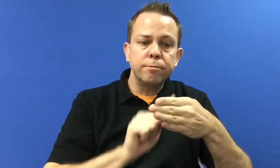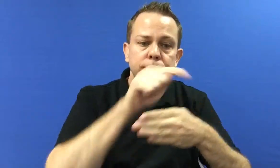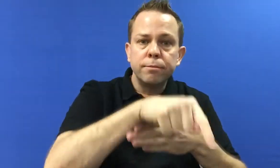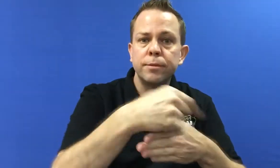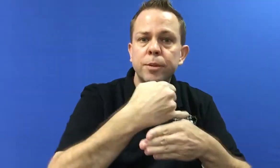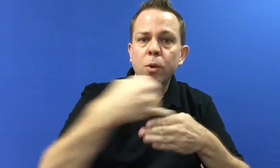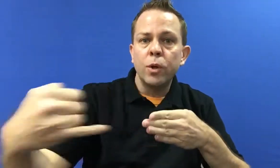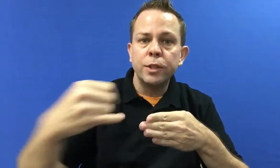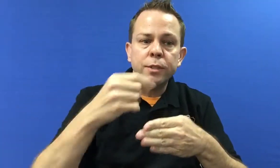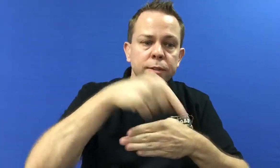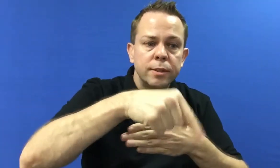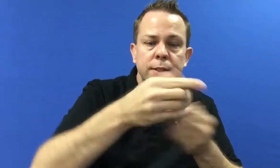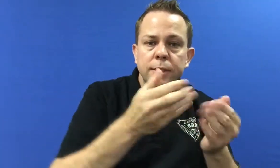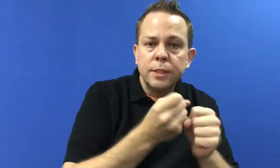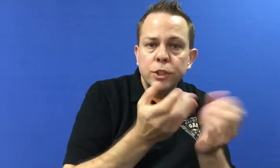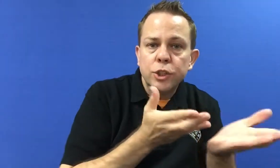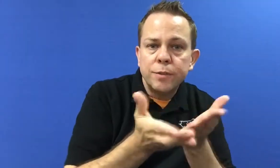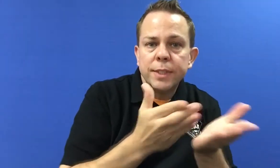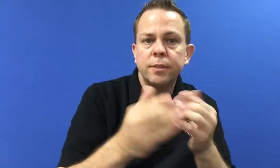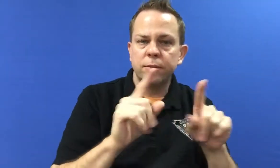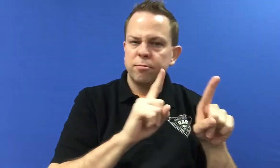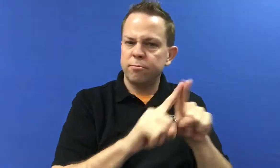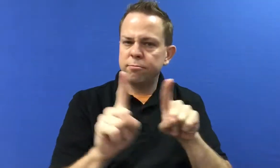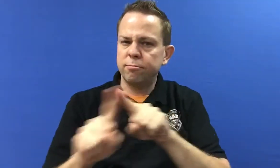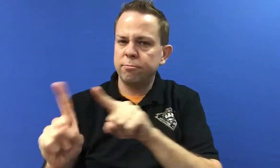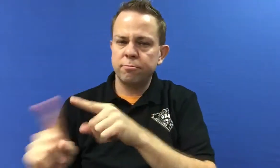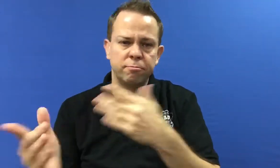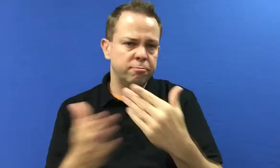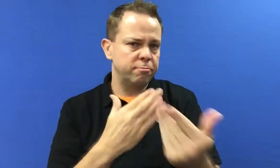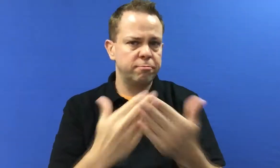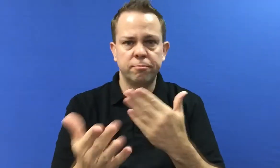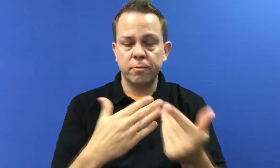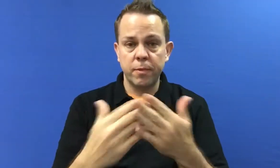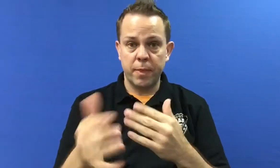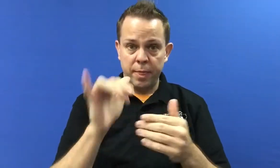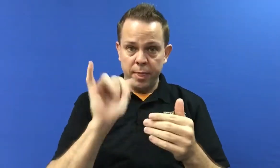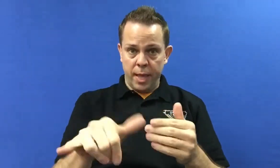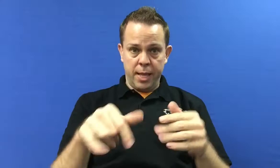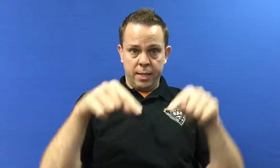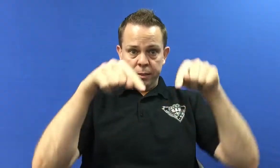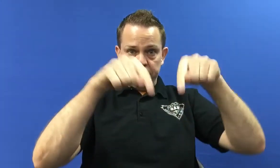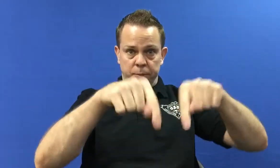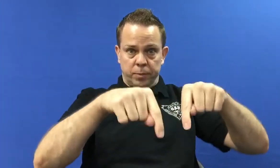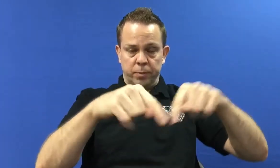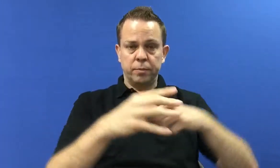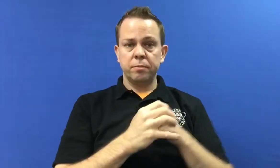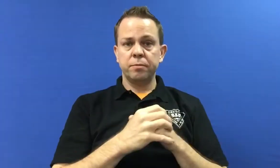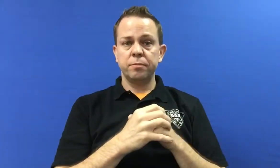Even if you came over the border to get services. Everyone is part of the community.